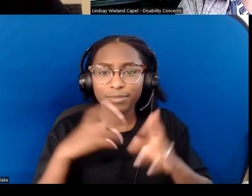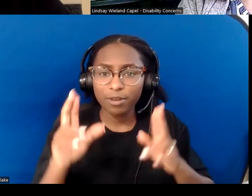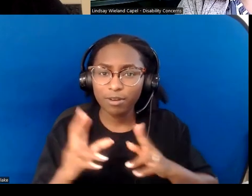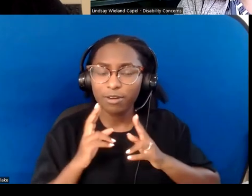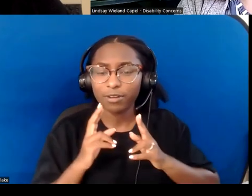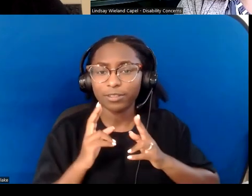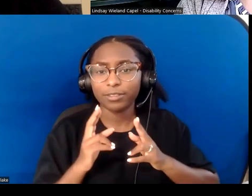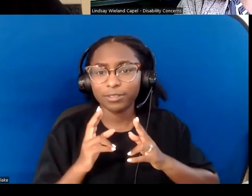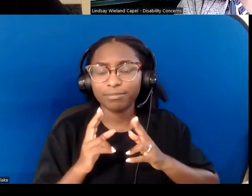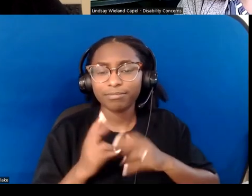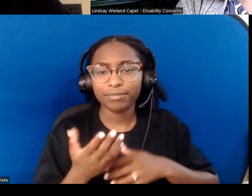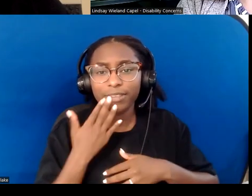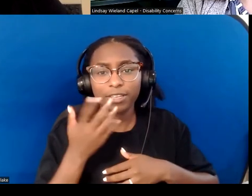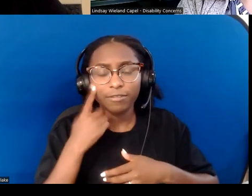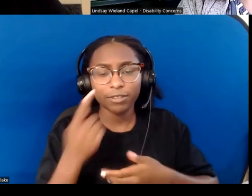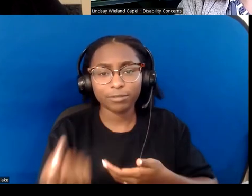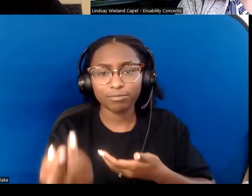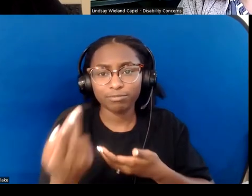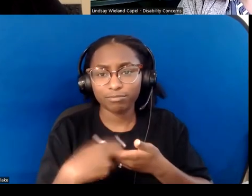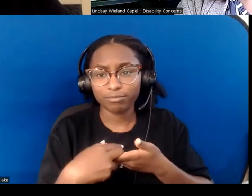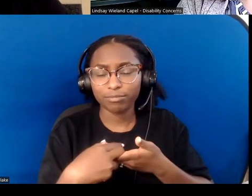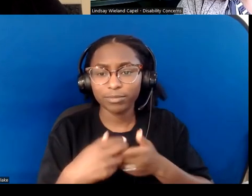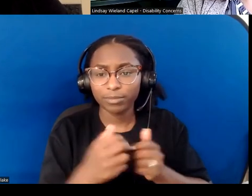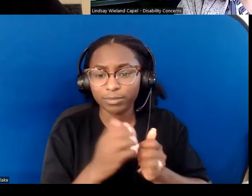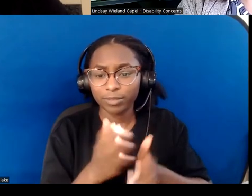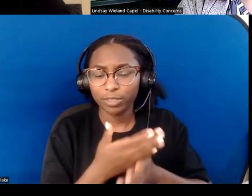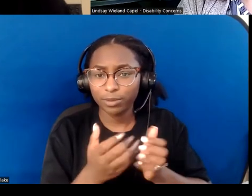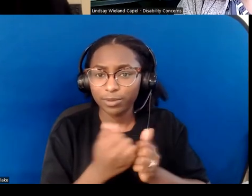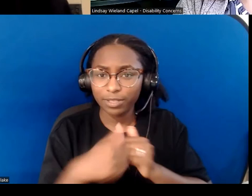so thank you for sharing them with us. The Lord be with you.